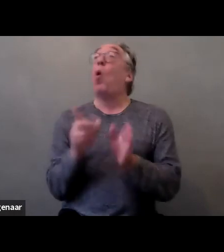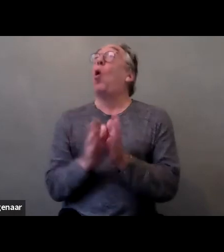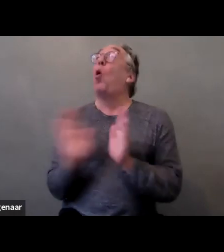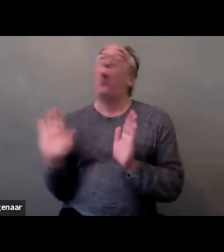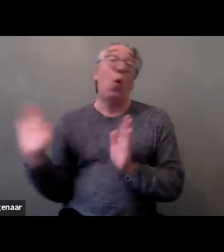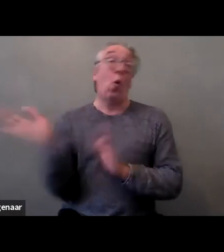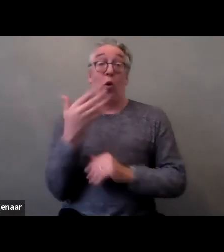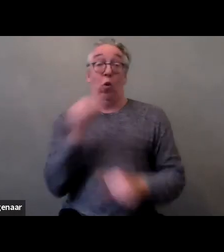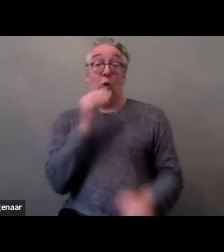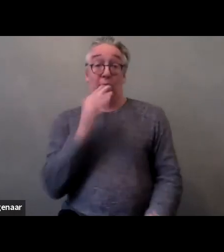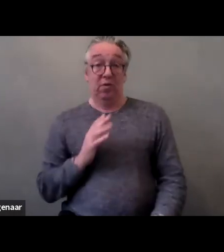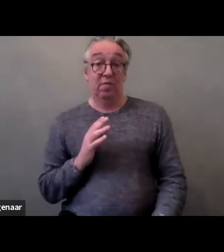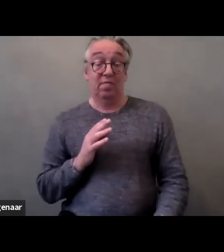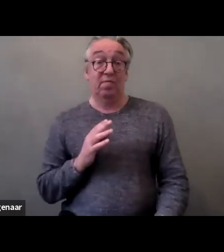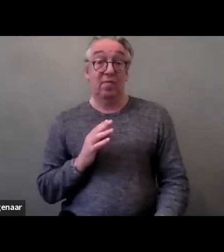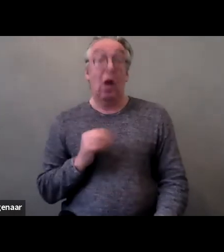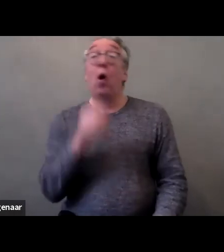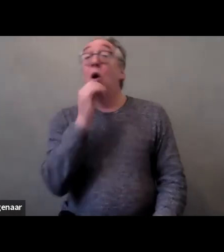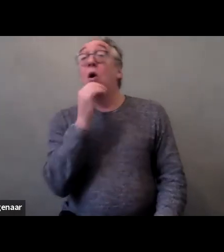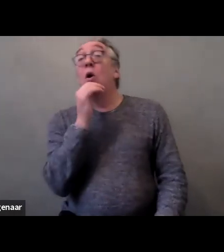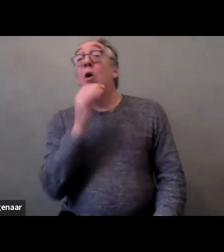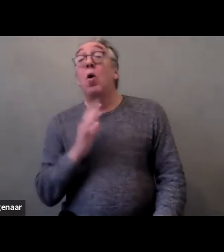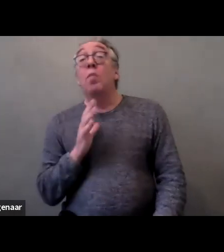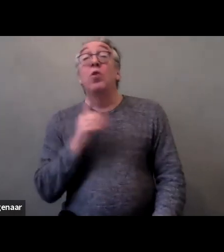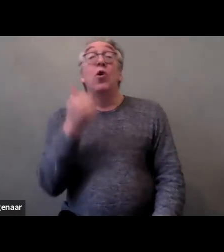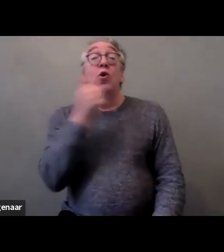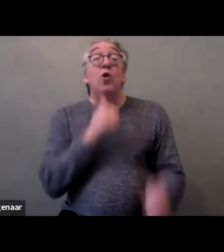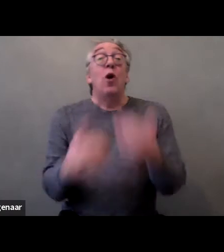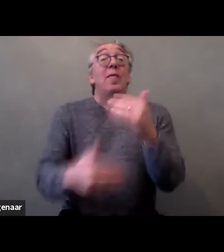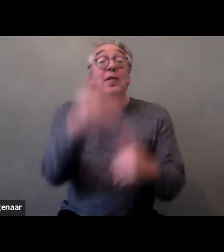And women and girls with disabilities, especially those with health issues